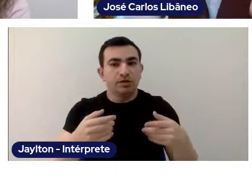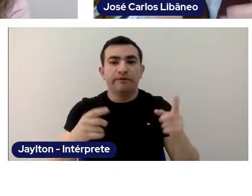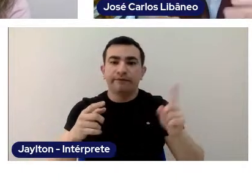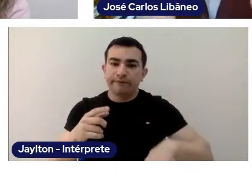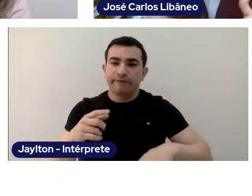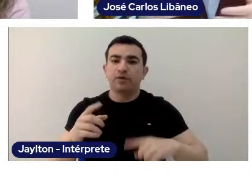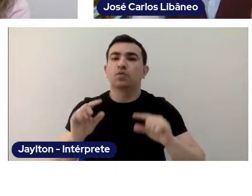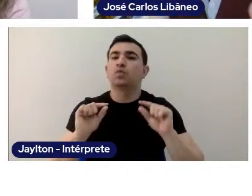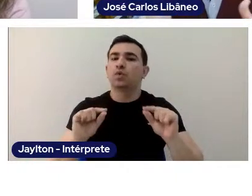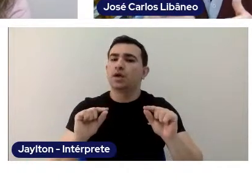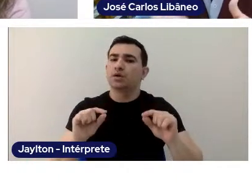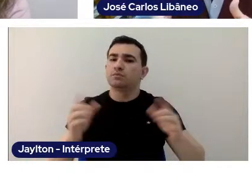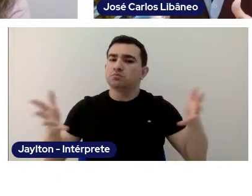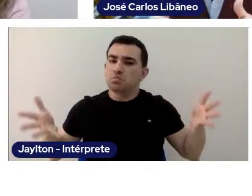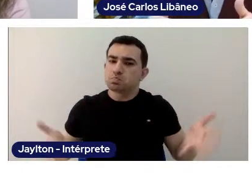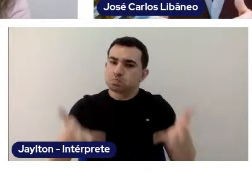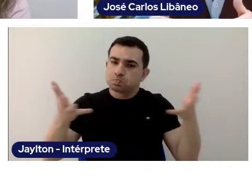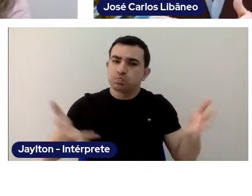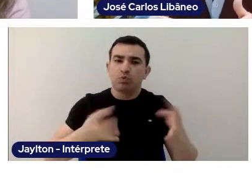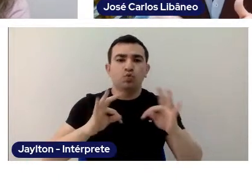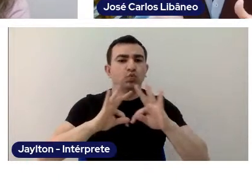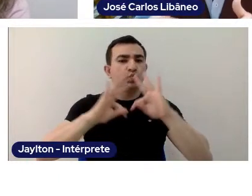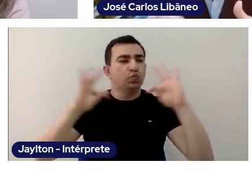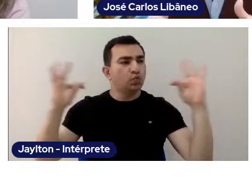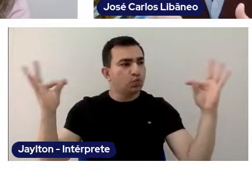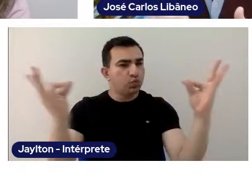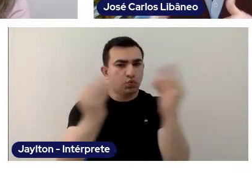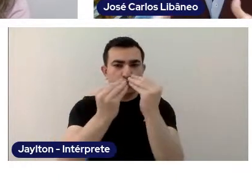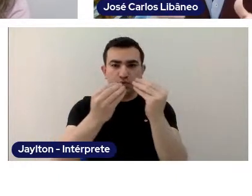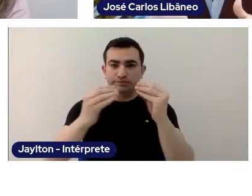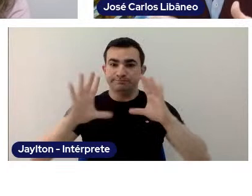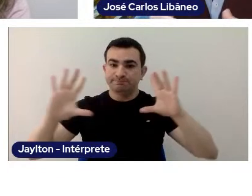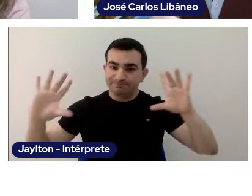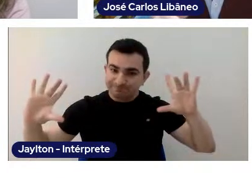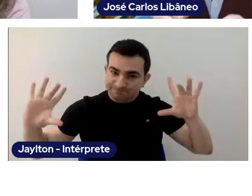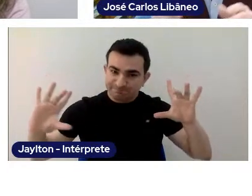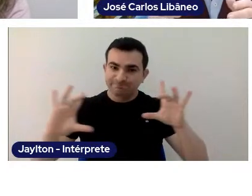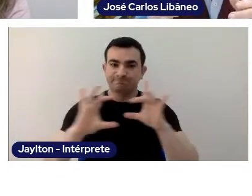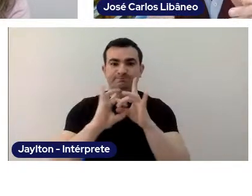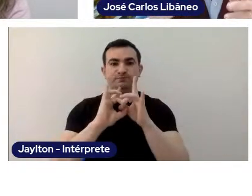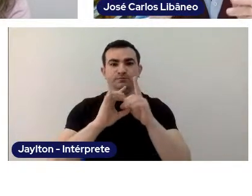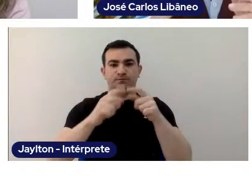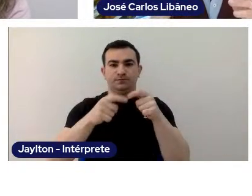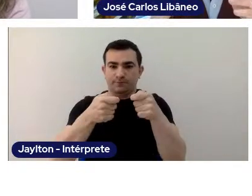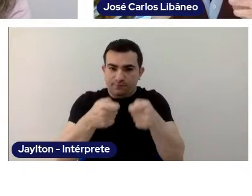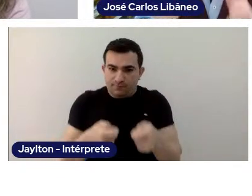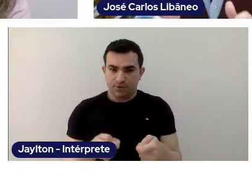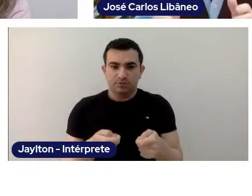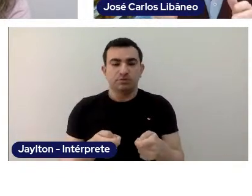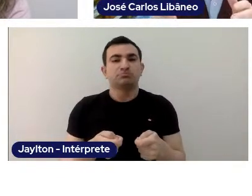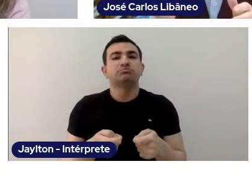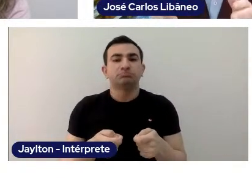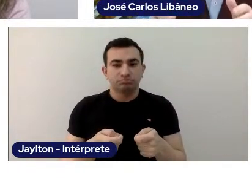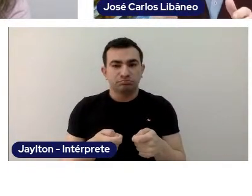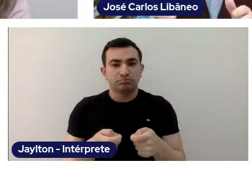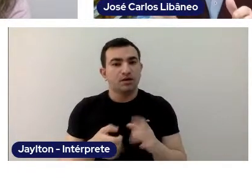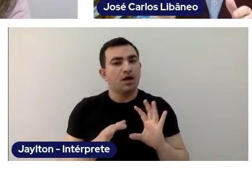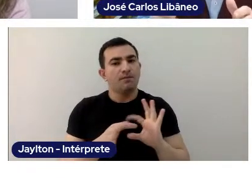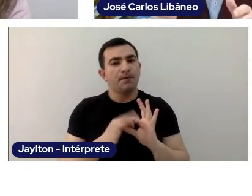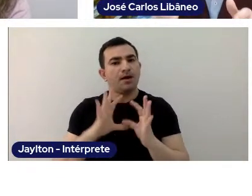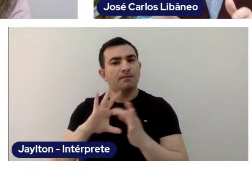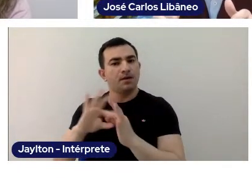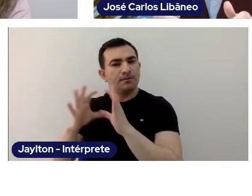a system that offers all of these people a solid cultural and scientific formation, articulated with socio-cultural diversity